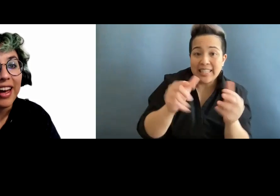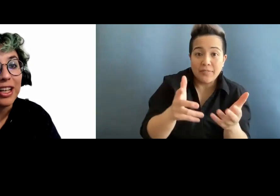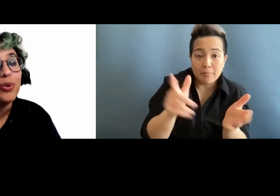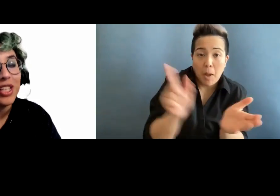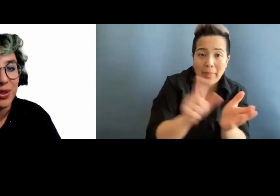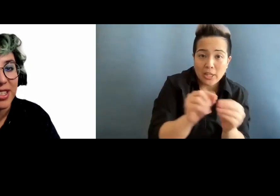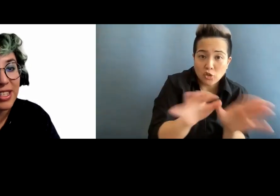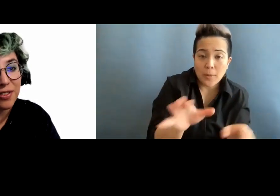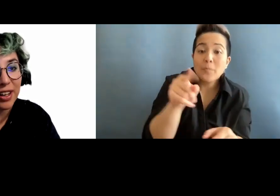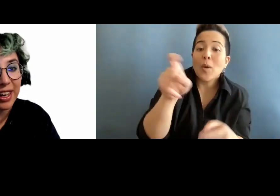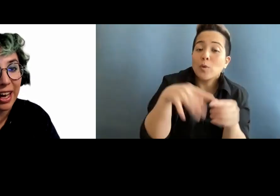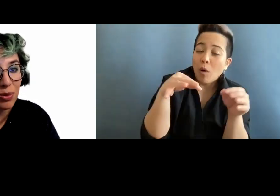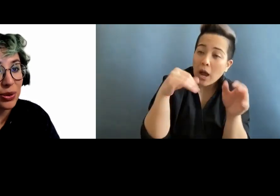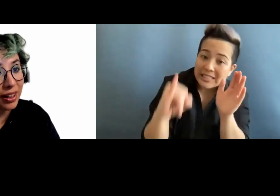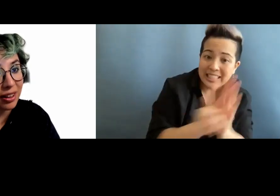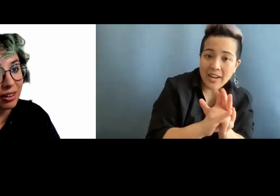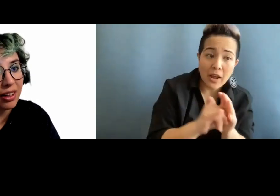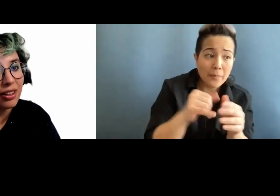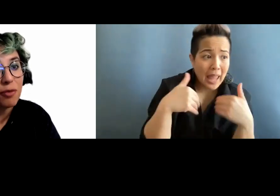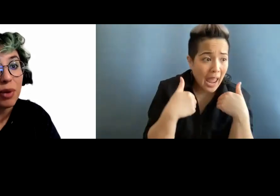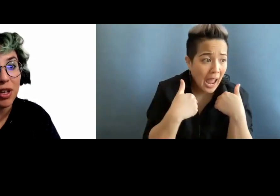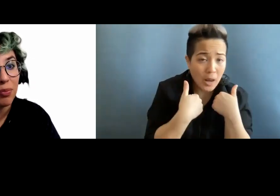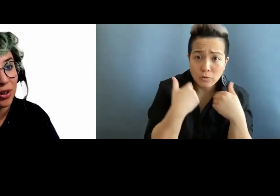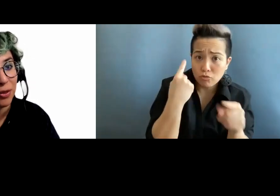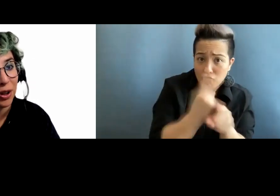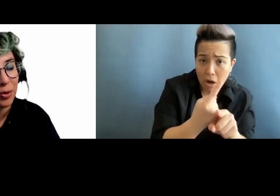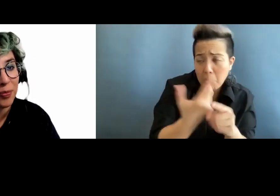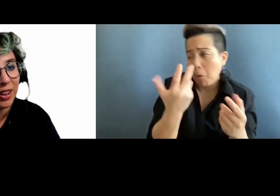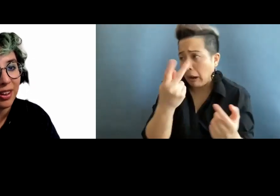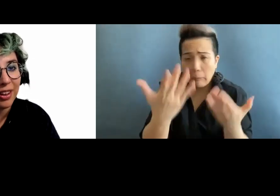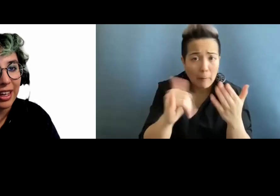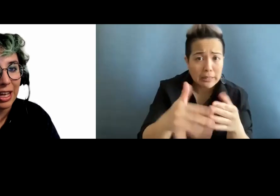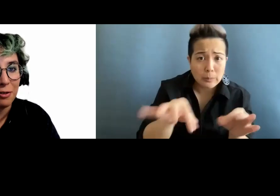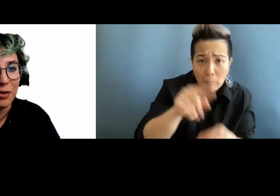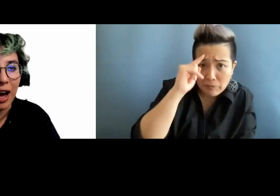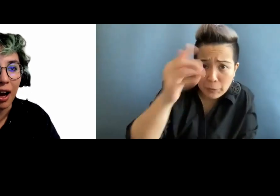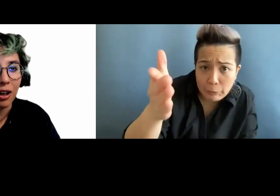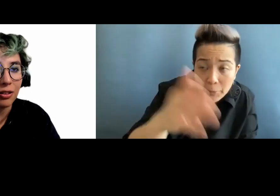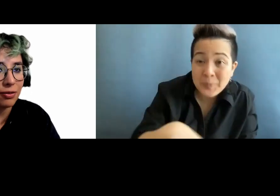and you need to identify the animals correctly, then that might be important for you. If you have